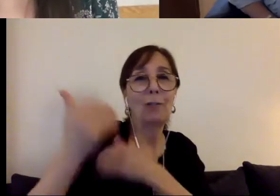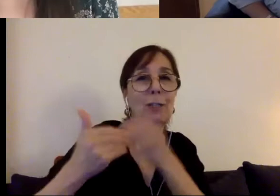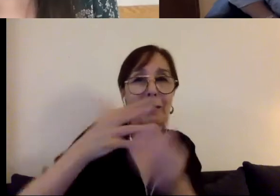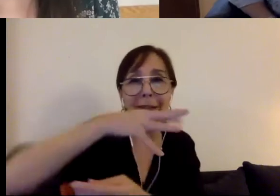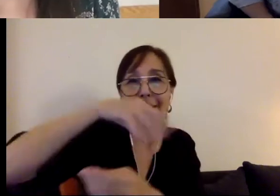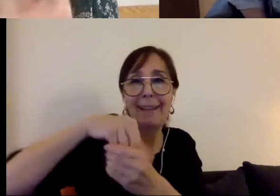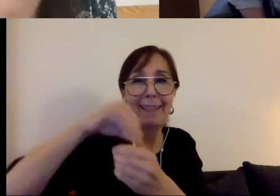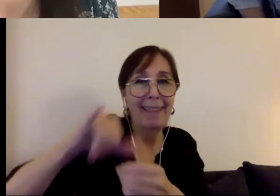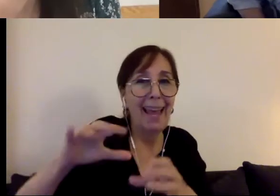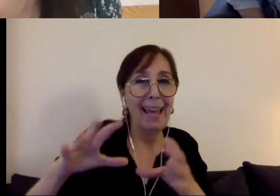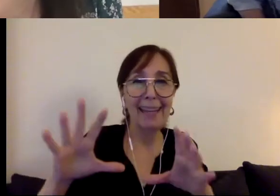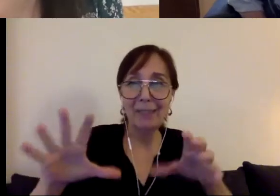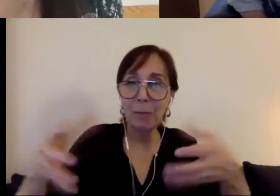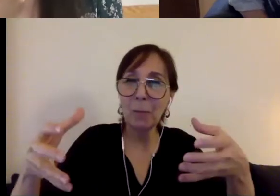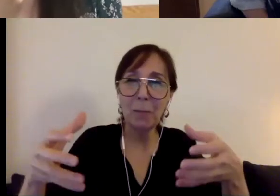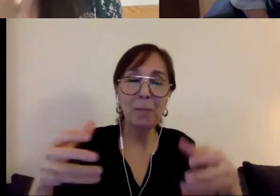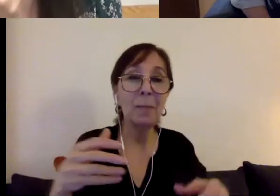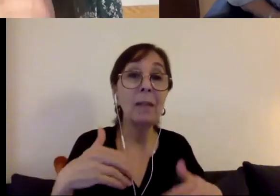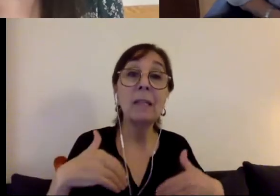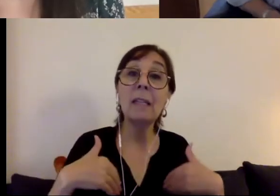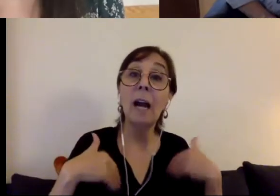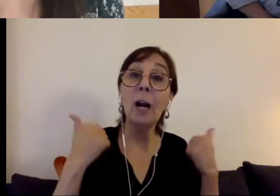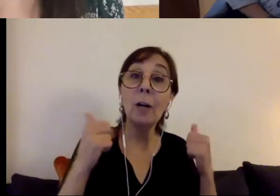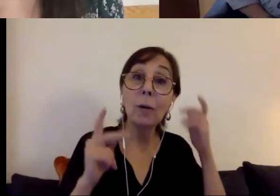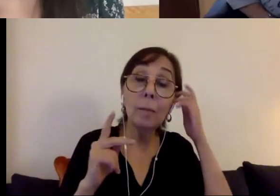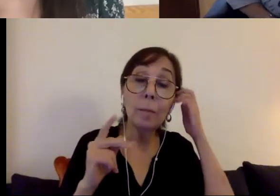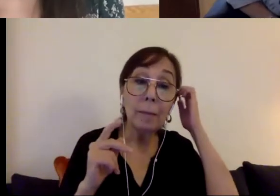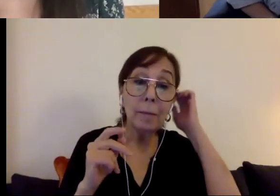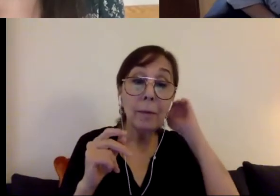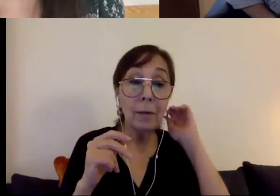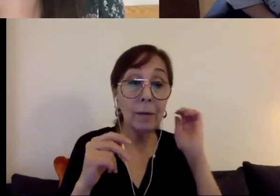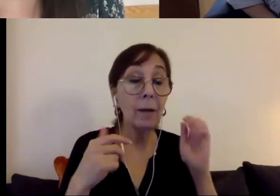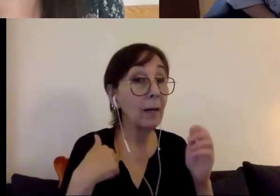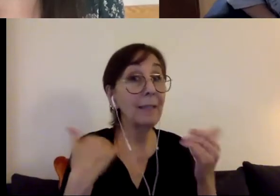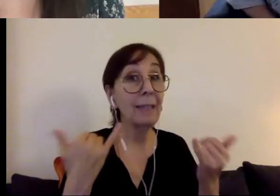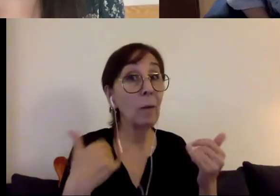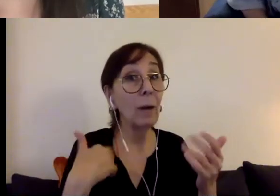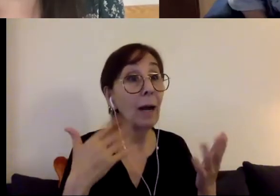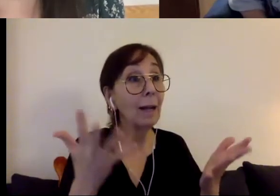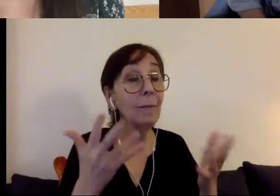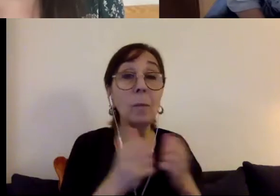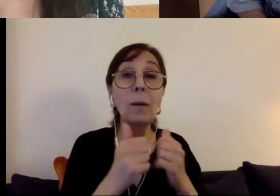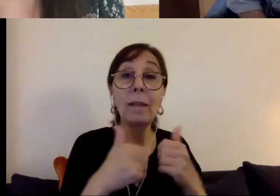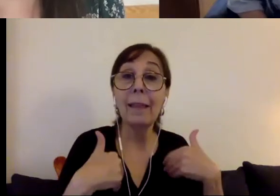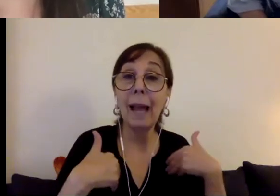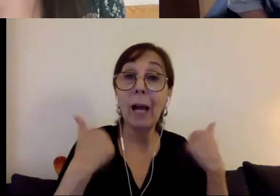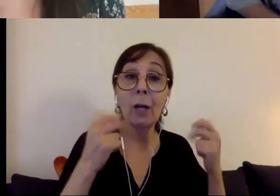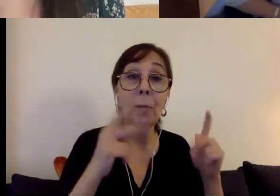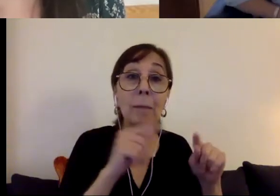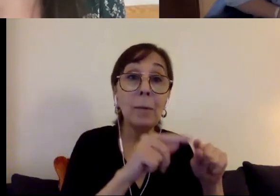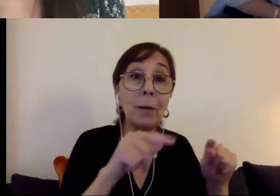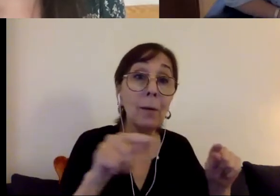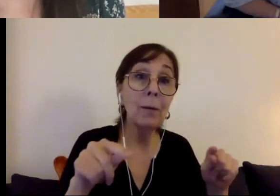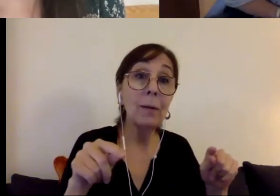people I think, as I speak to more younger individuals, who maybe were